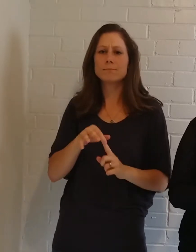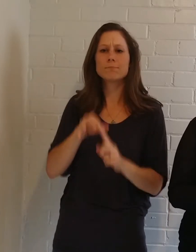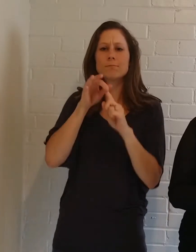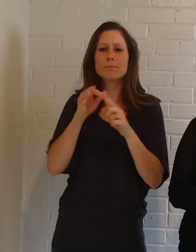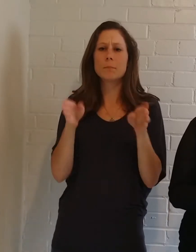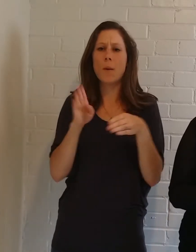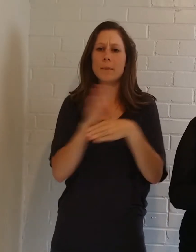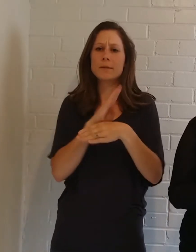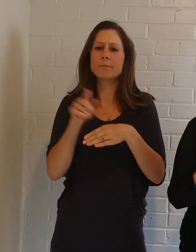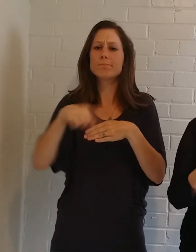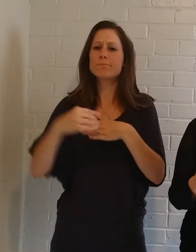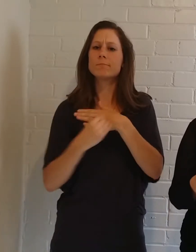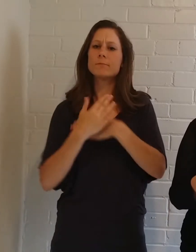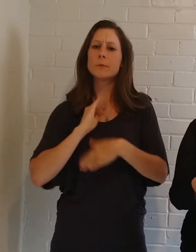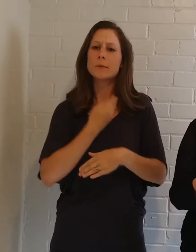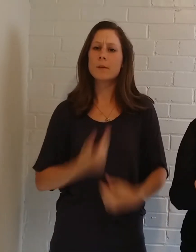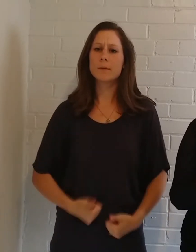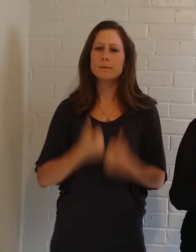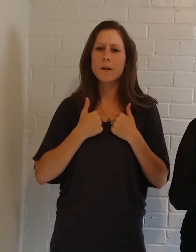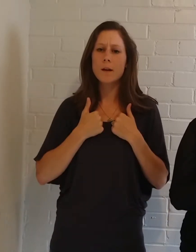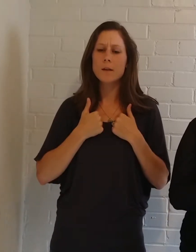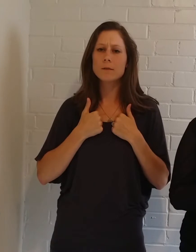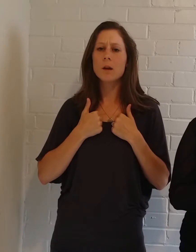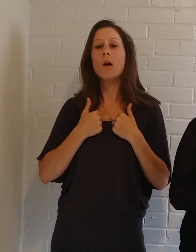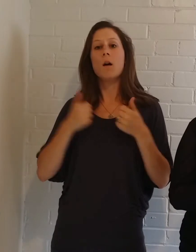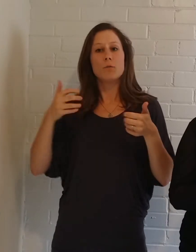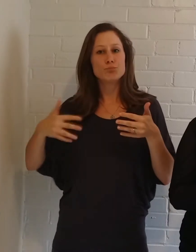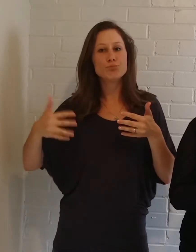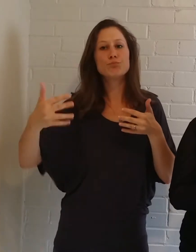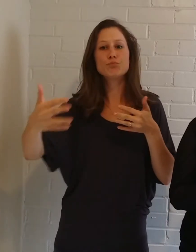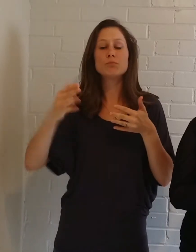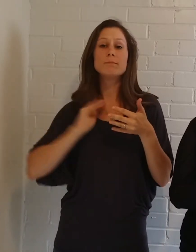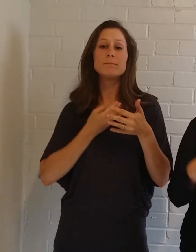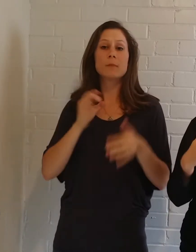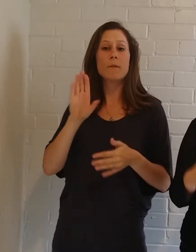our lives, so periodically we highlight them on our Facebook page. We are so